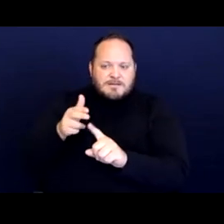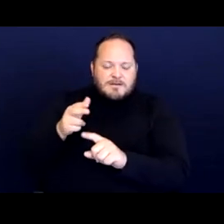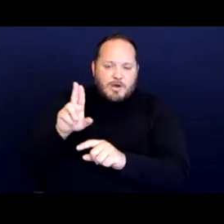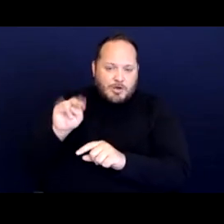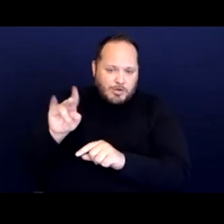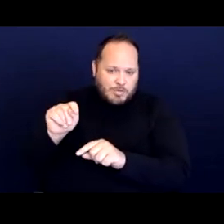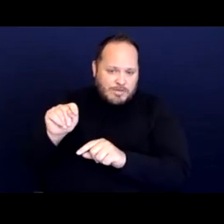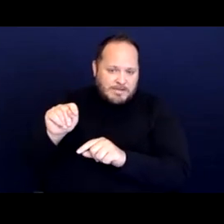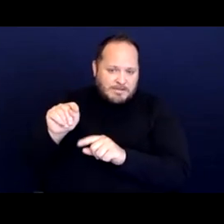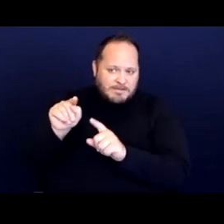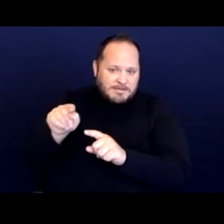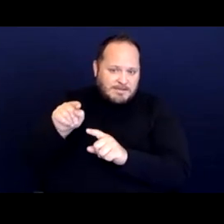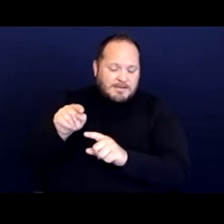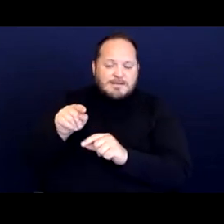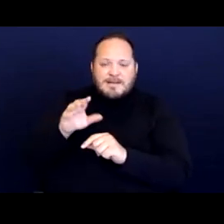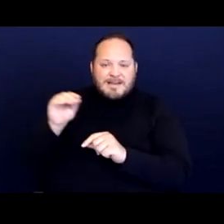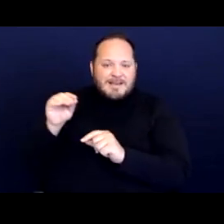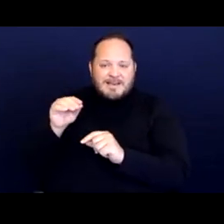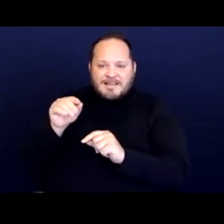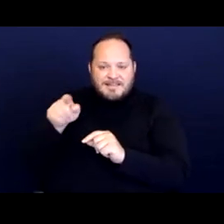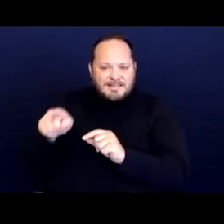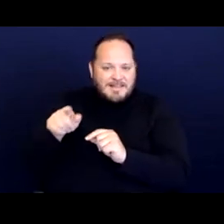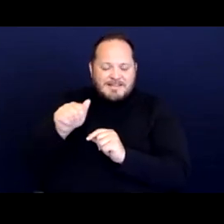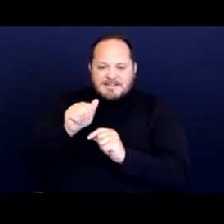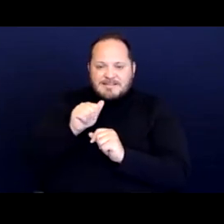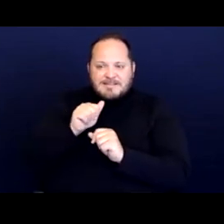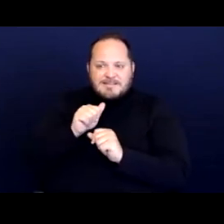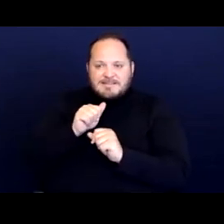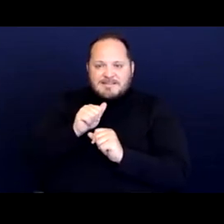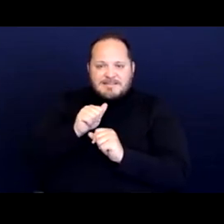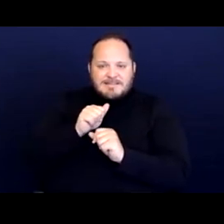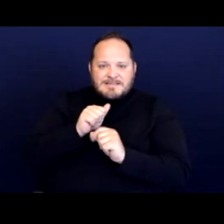and they did not meet the financial qualifications